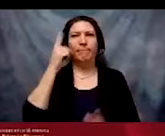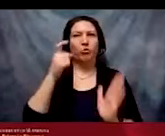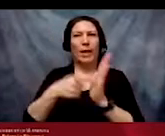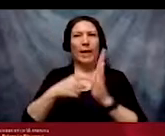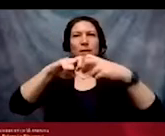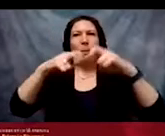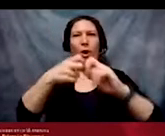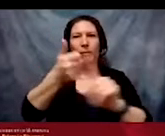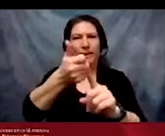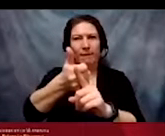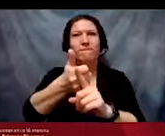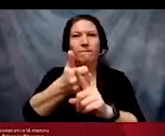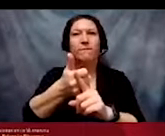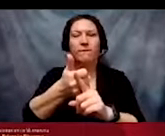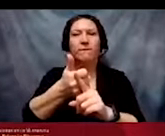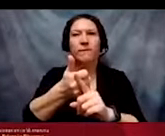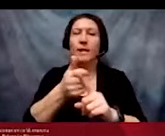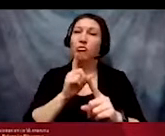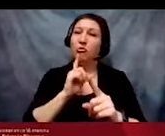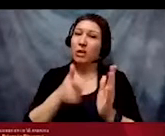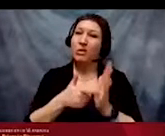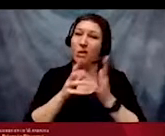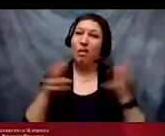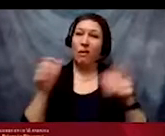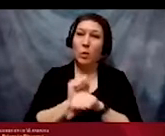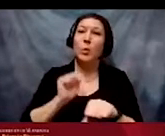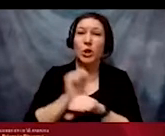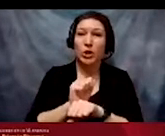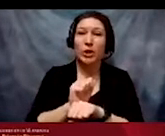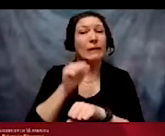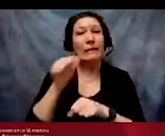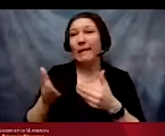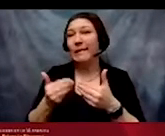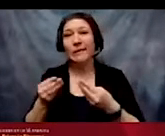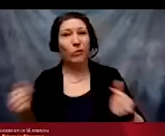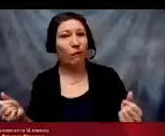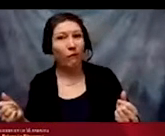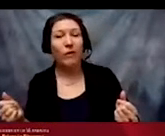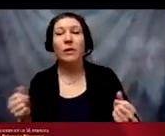how much work it is really going to take, or when we wish to look